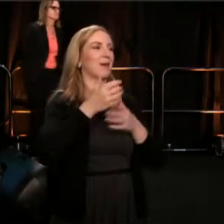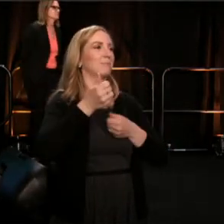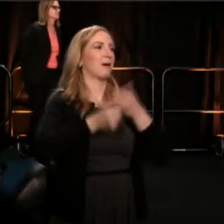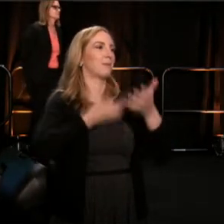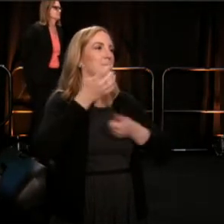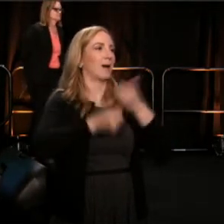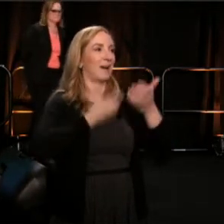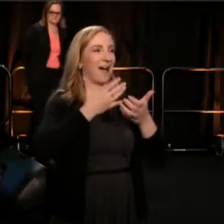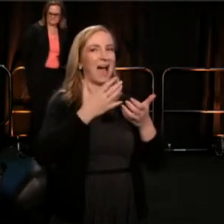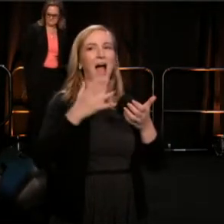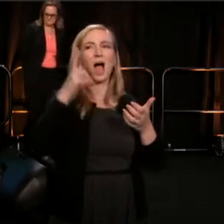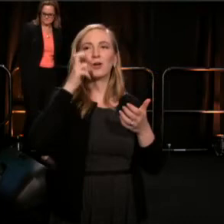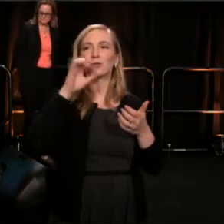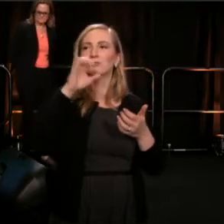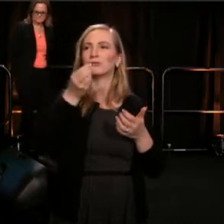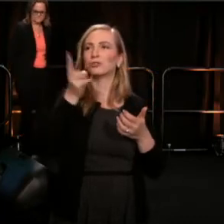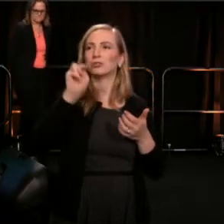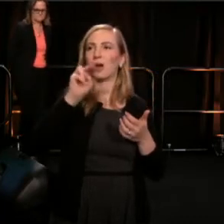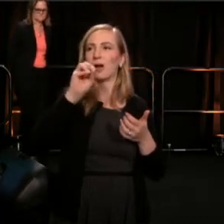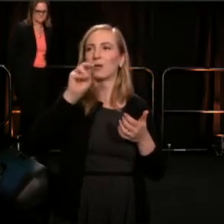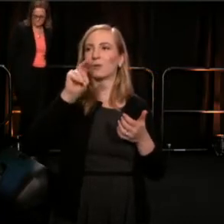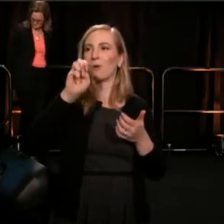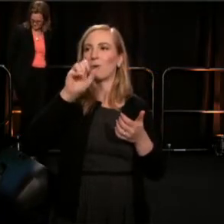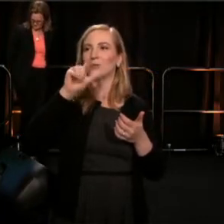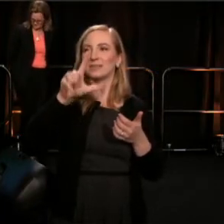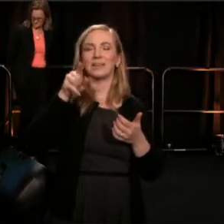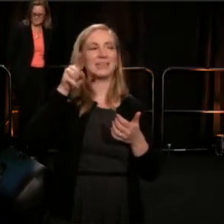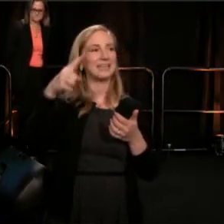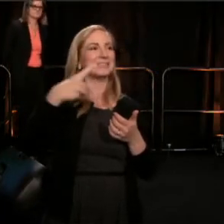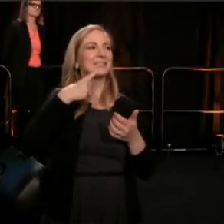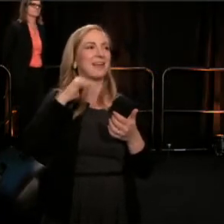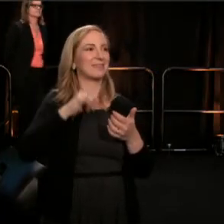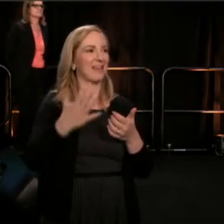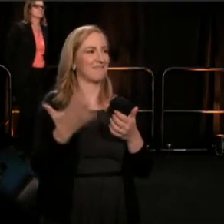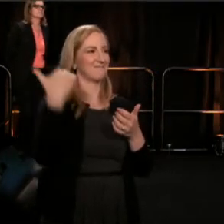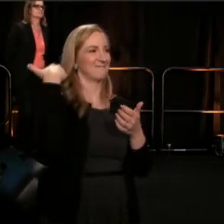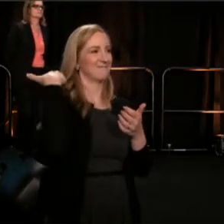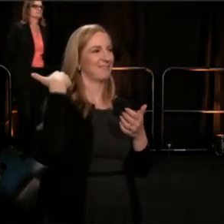at a reading of volume one of the Junebug Jabo Jones series of plays,